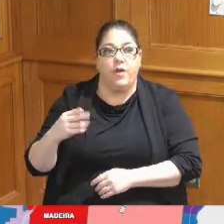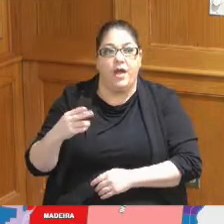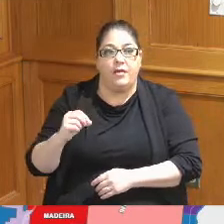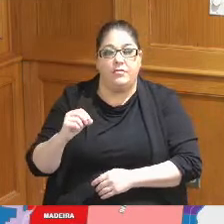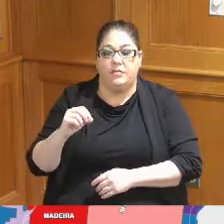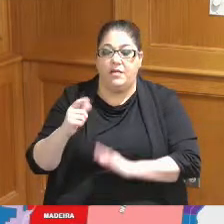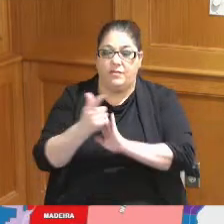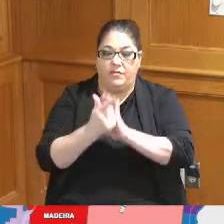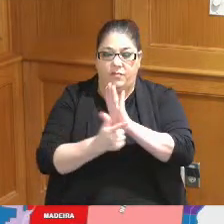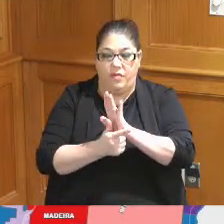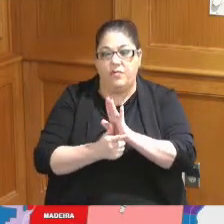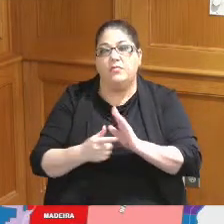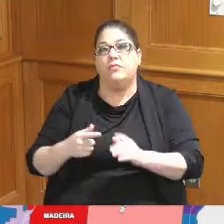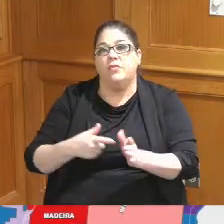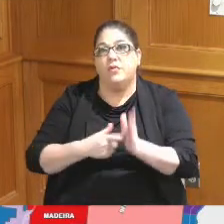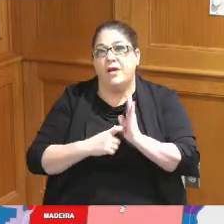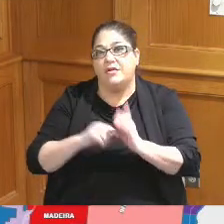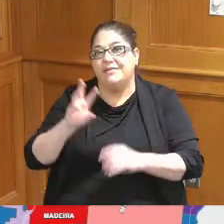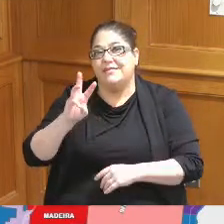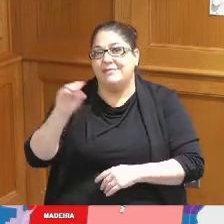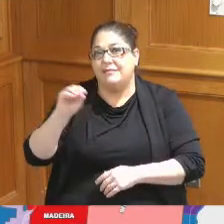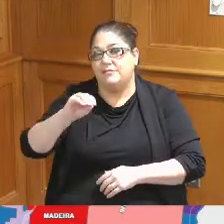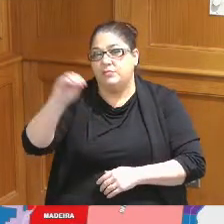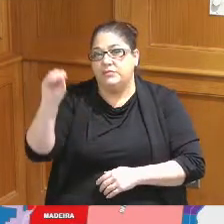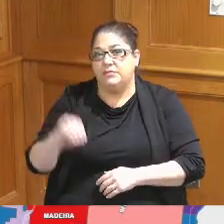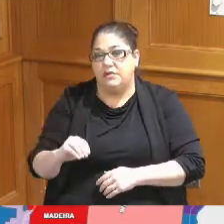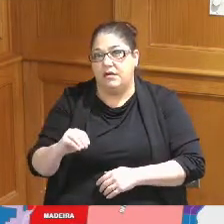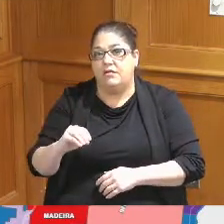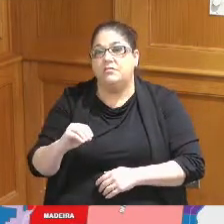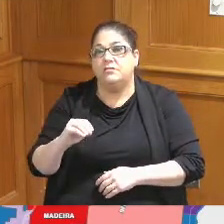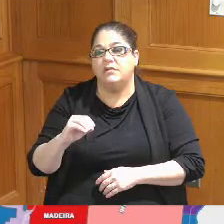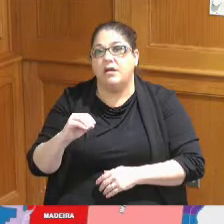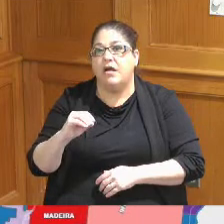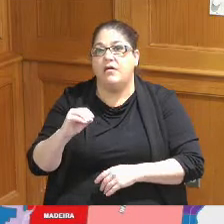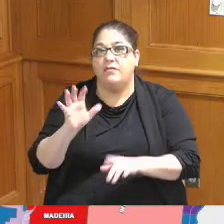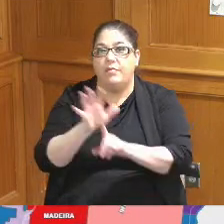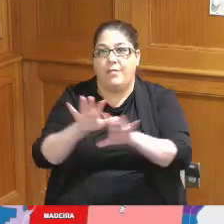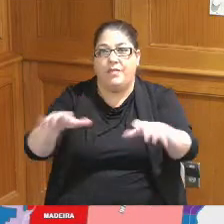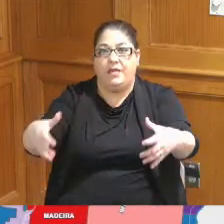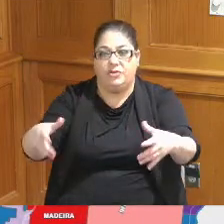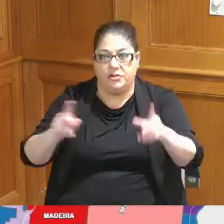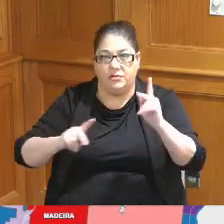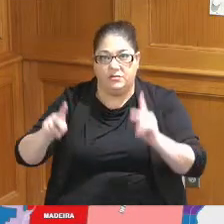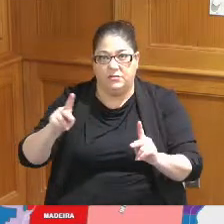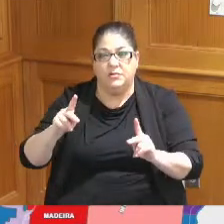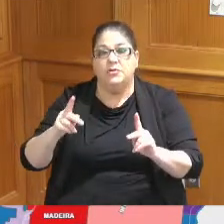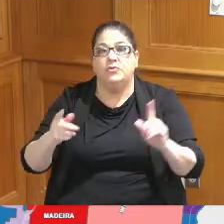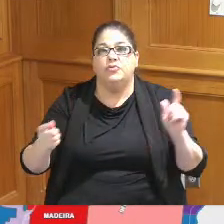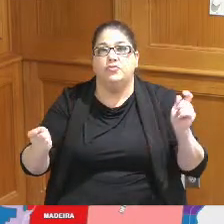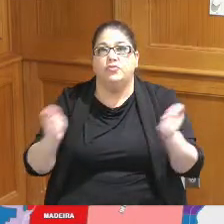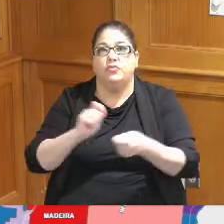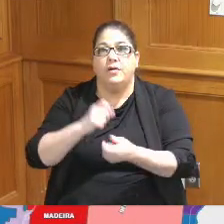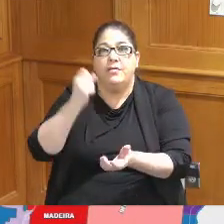code communities representing 60 percent of the population to ratify the plan to approve the plan